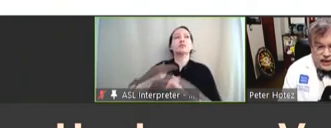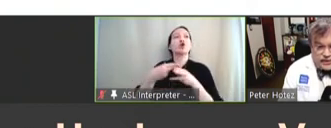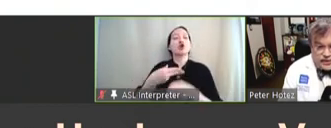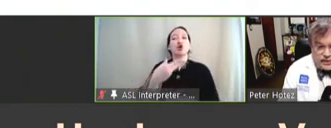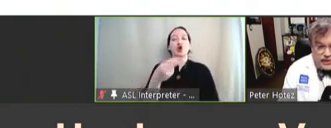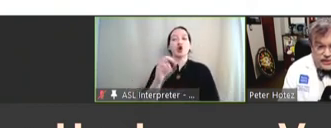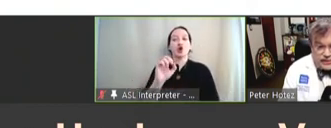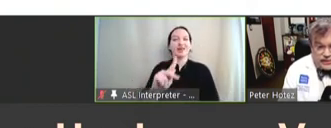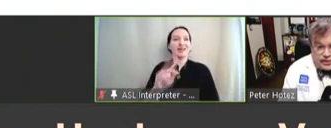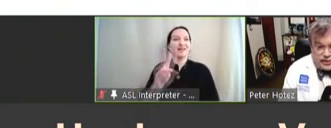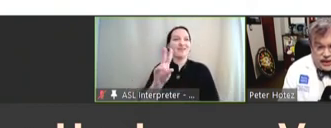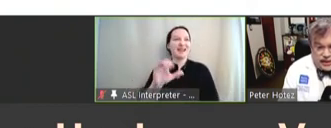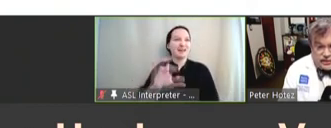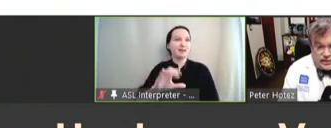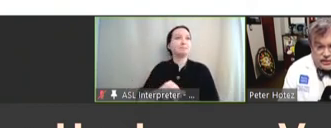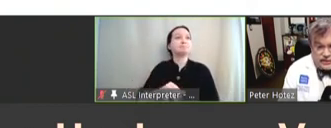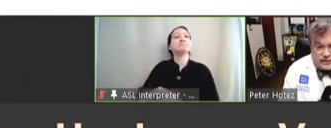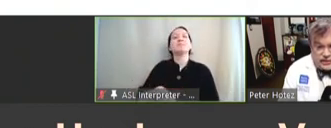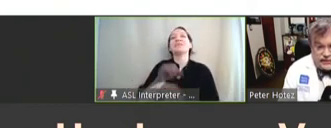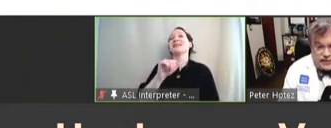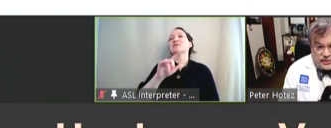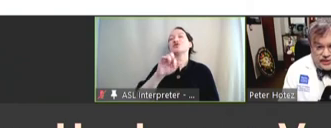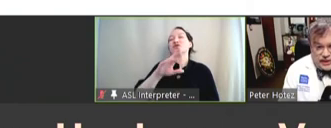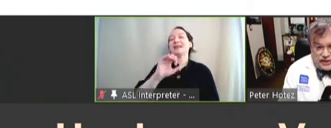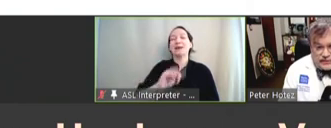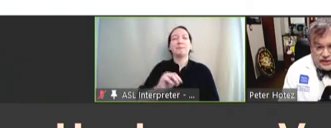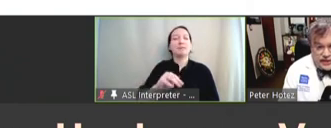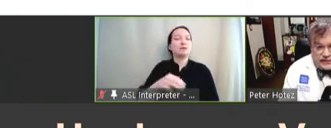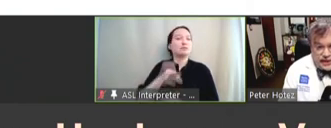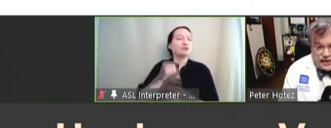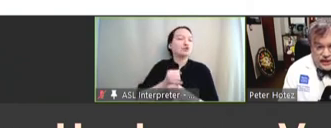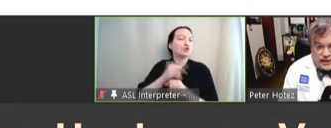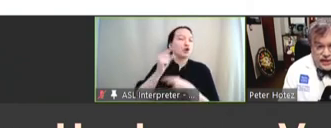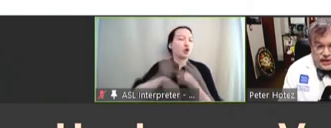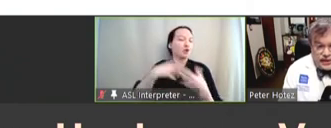Amsterdam Institute of Global Health and University of Amsterdam, University of Leyden,